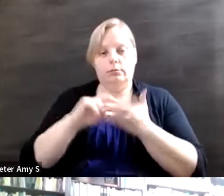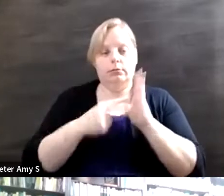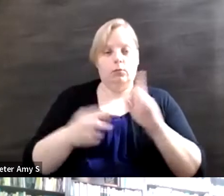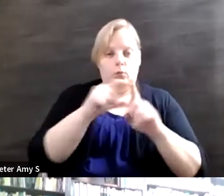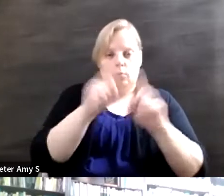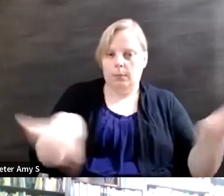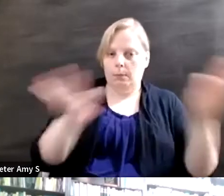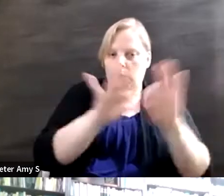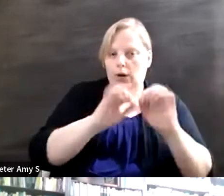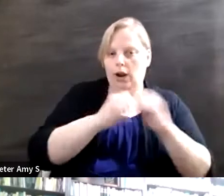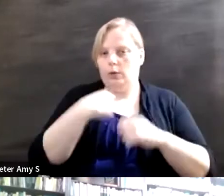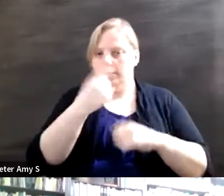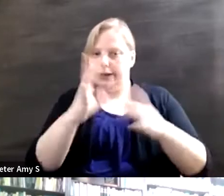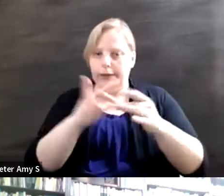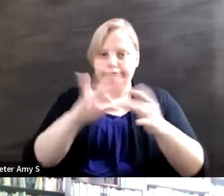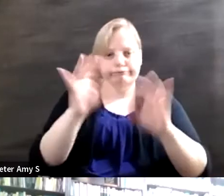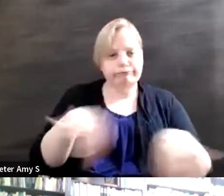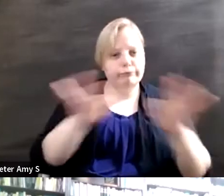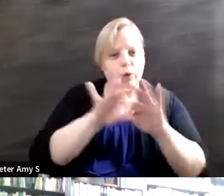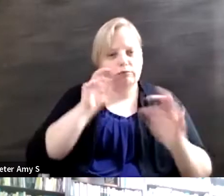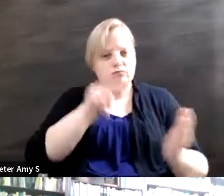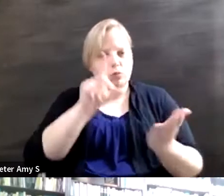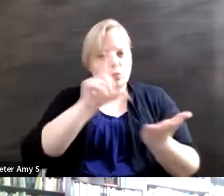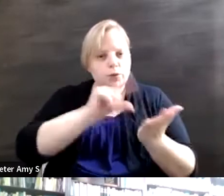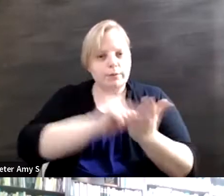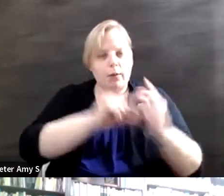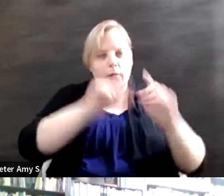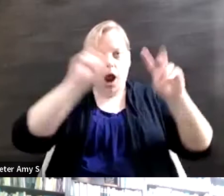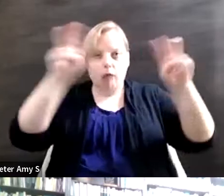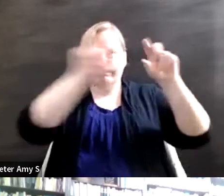matters. You know, you look at headlines and is it it in an article are you talking about